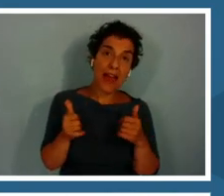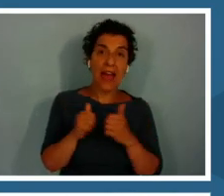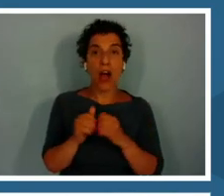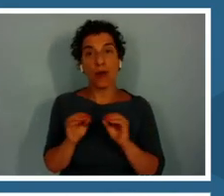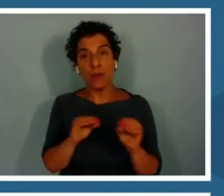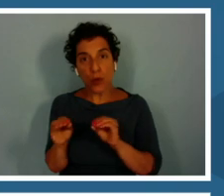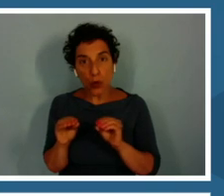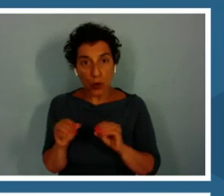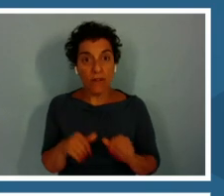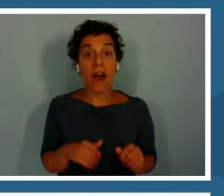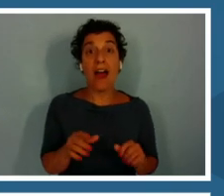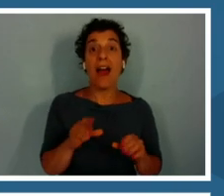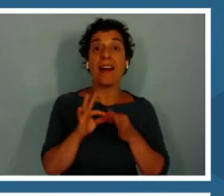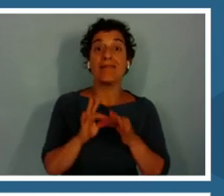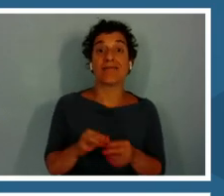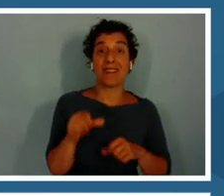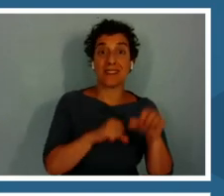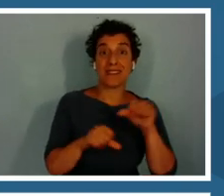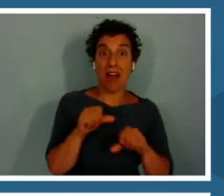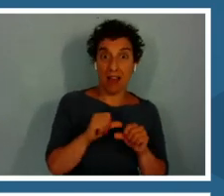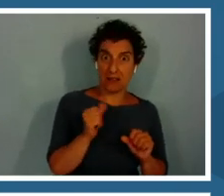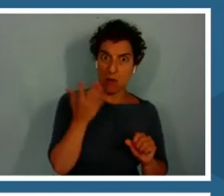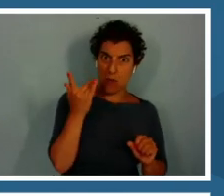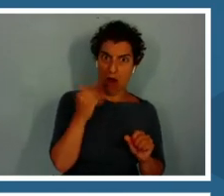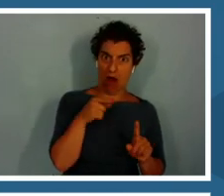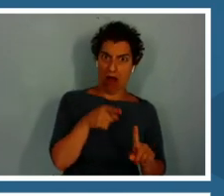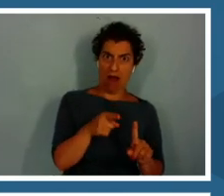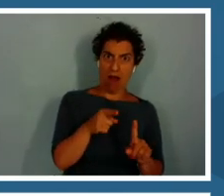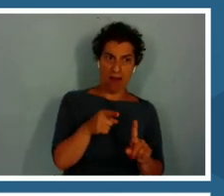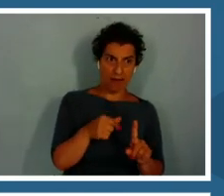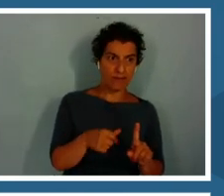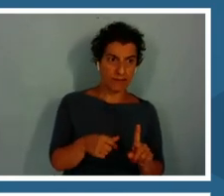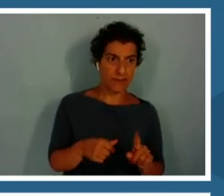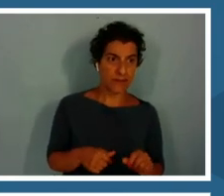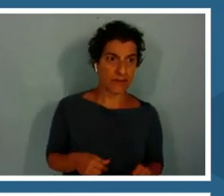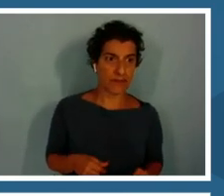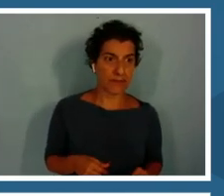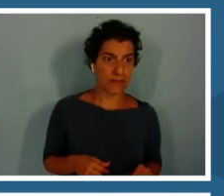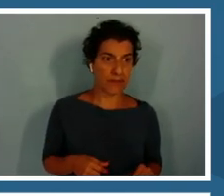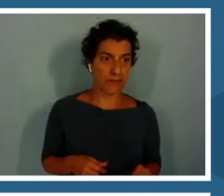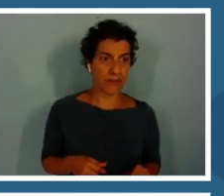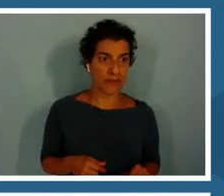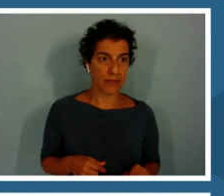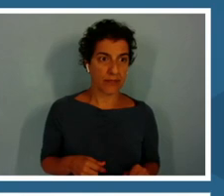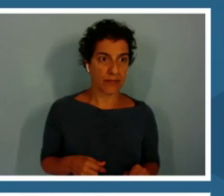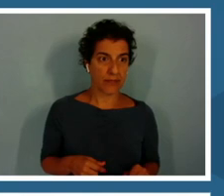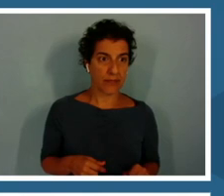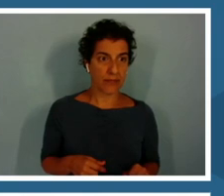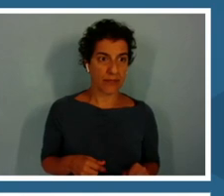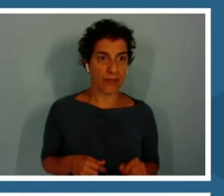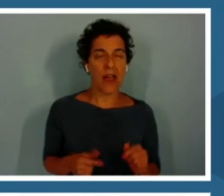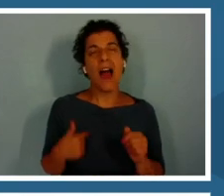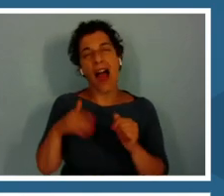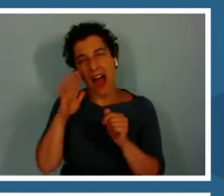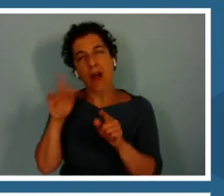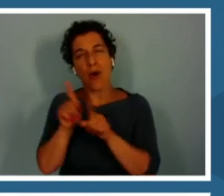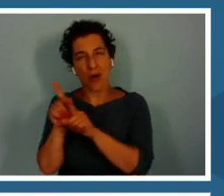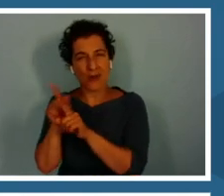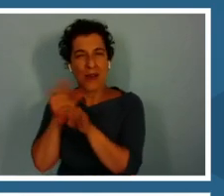science behind why they are doing it. I'm going to explain that in the main game, so we will probably skip ahead here in just